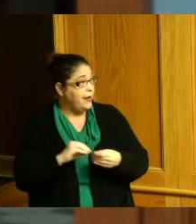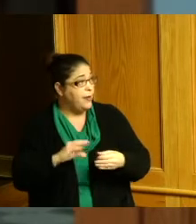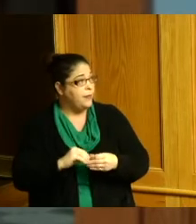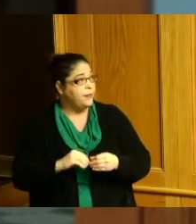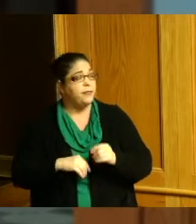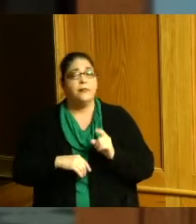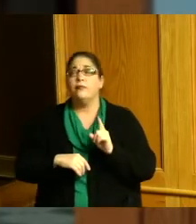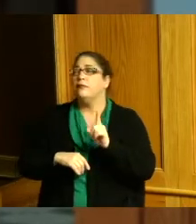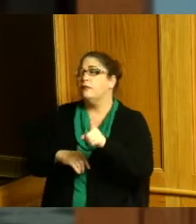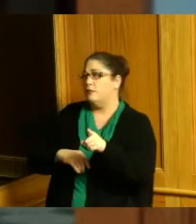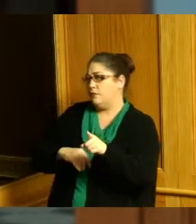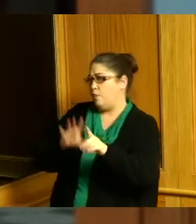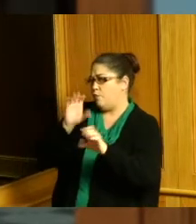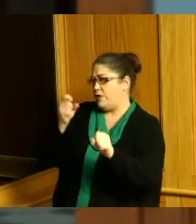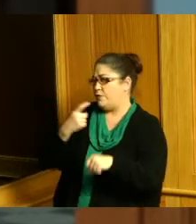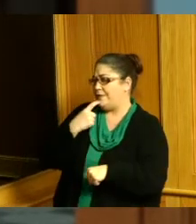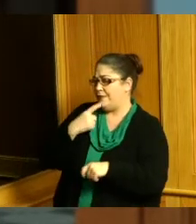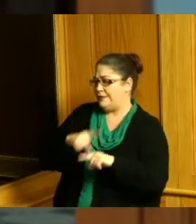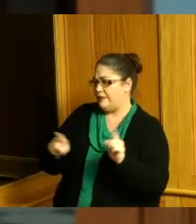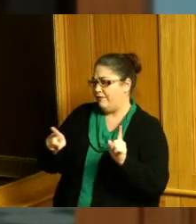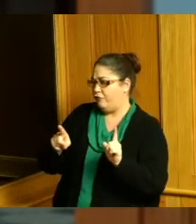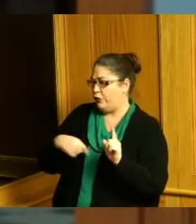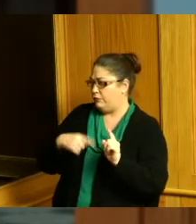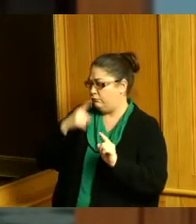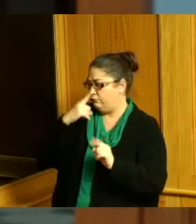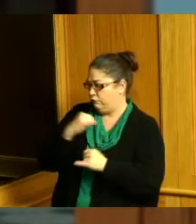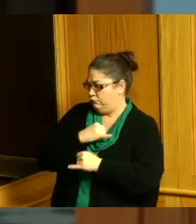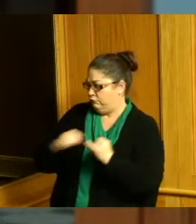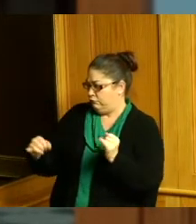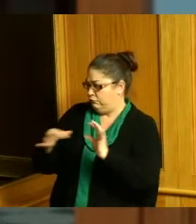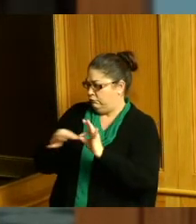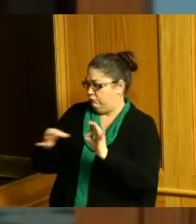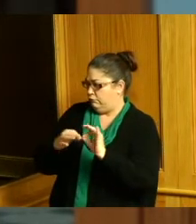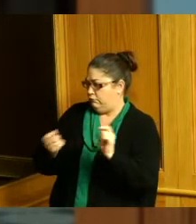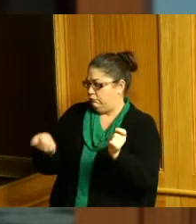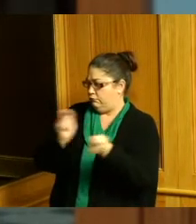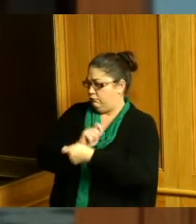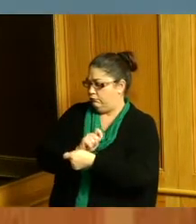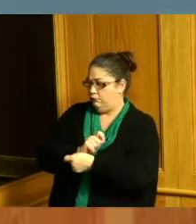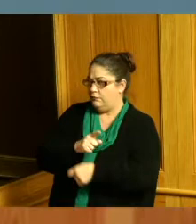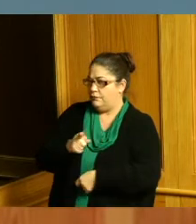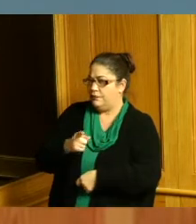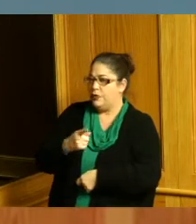a little different so can you make your last statement because you you indicated that they